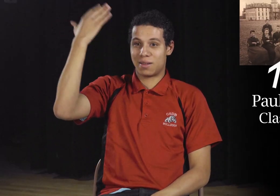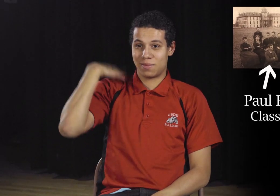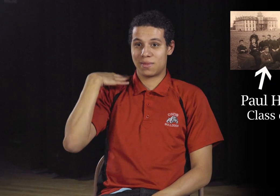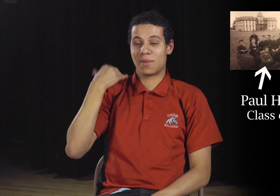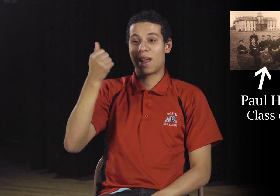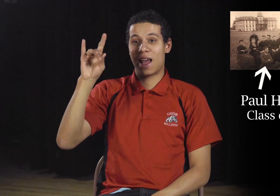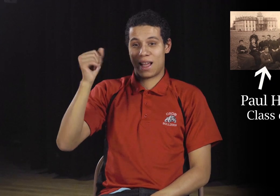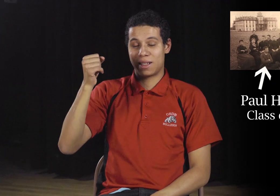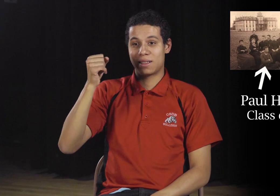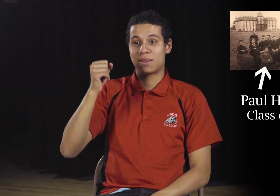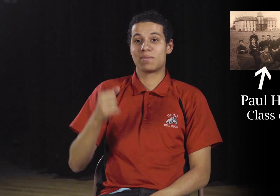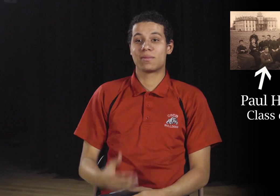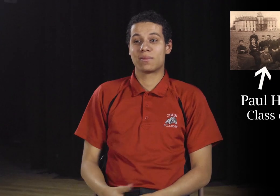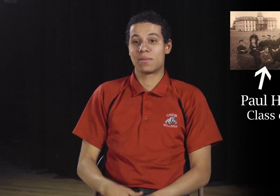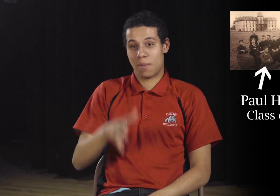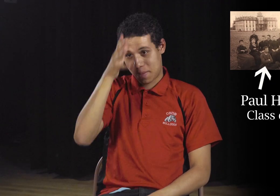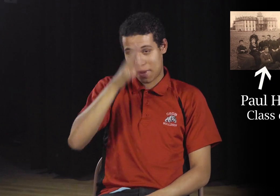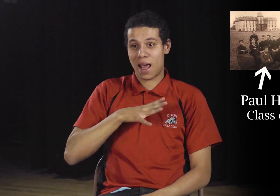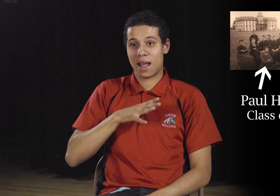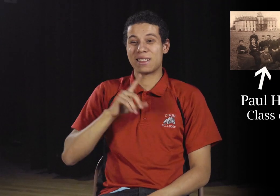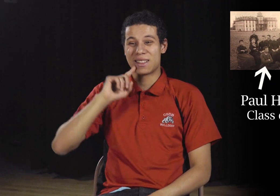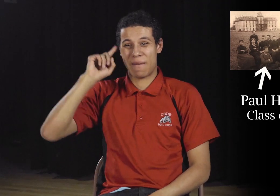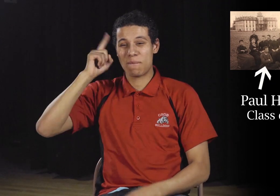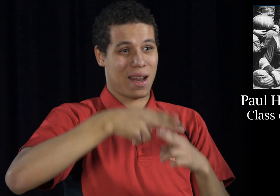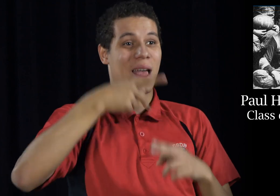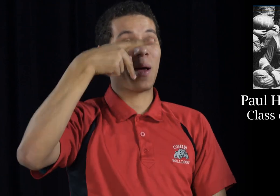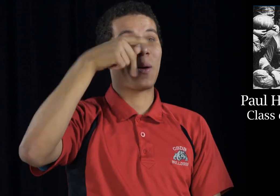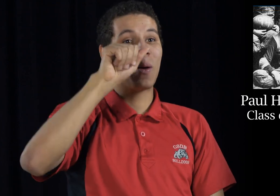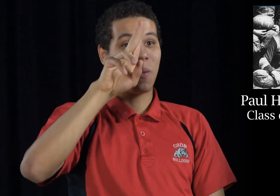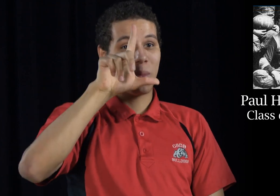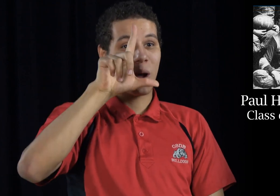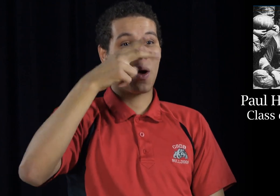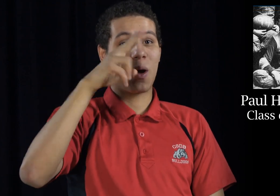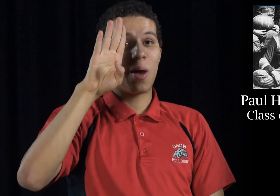Back in the 1880s, there was a deaf man and his name was Paul Hubbard.